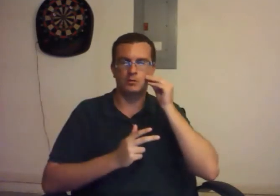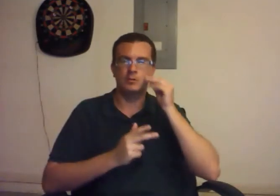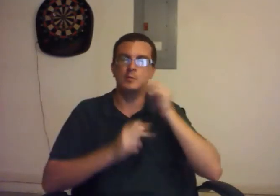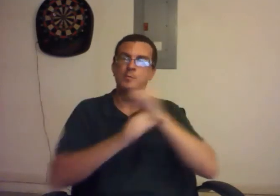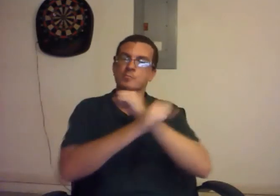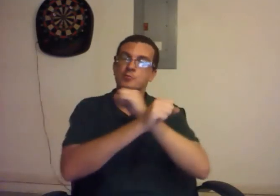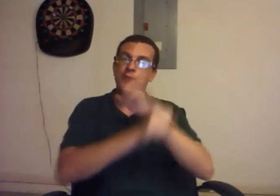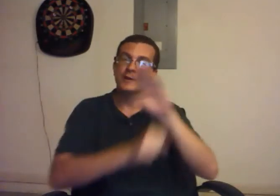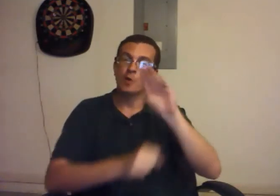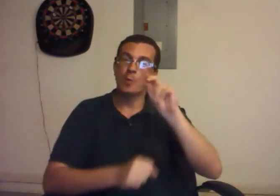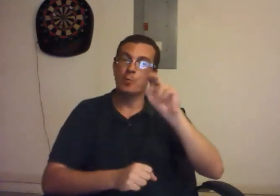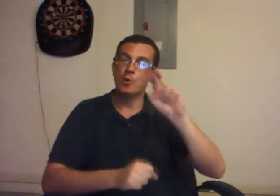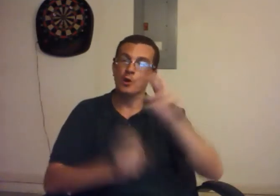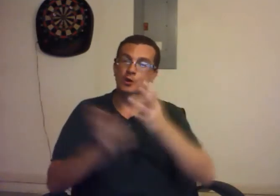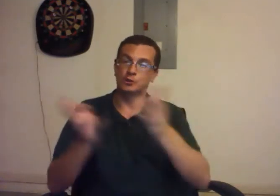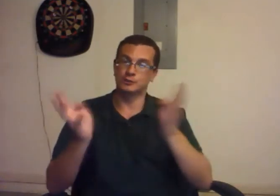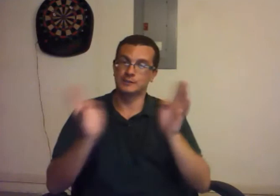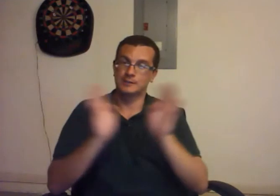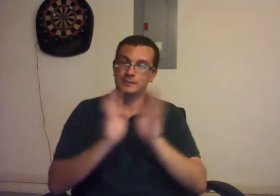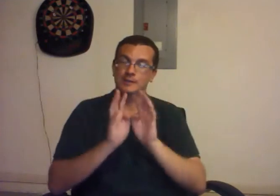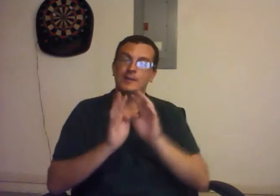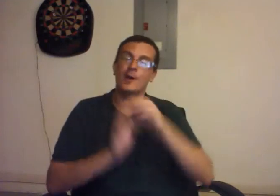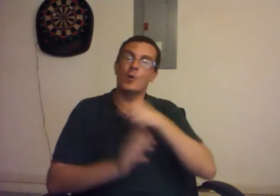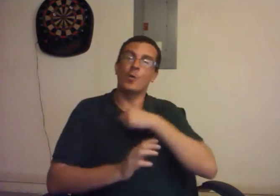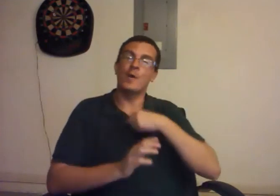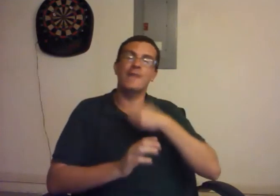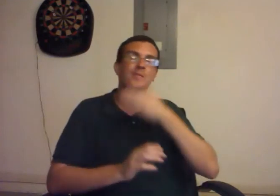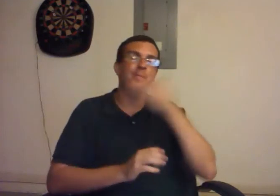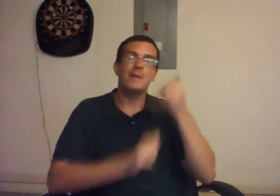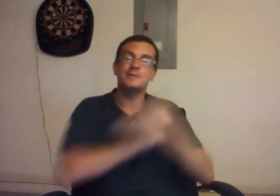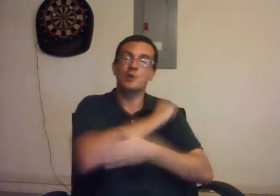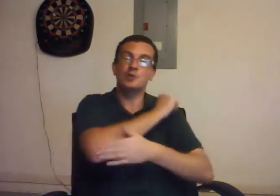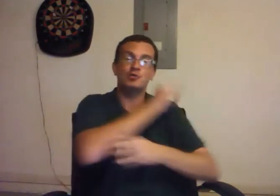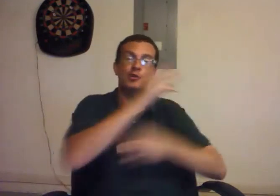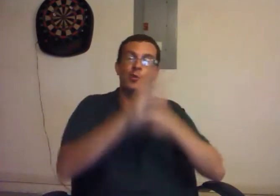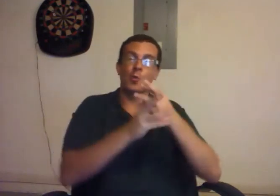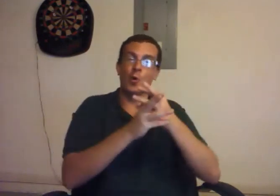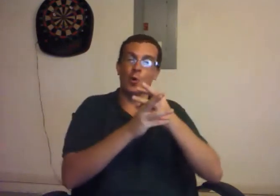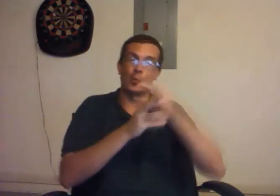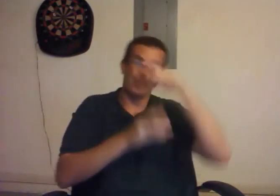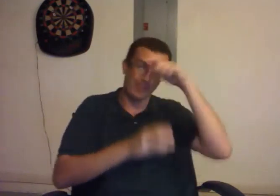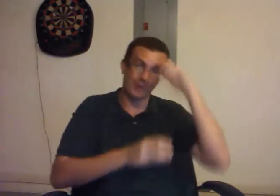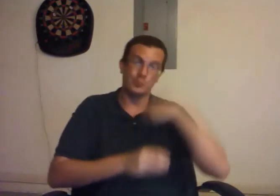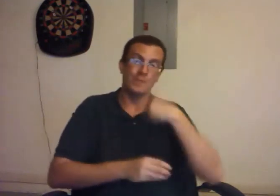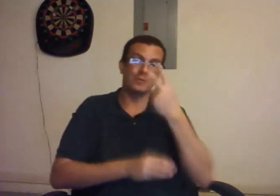protecting our borders. We have the best country in the world,